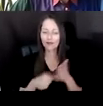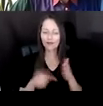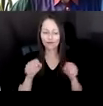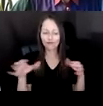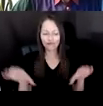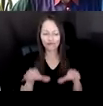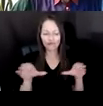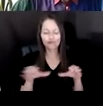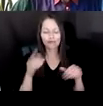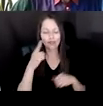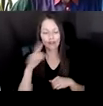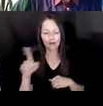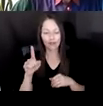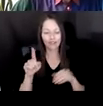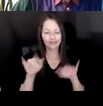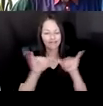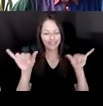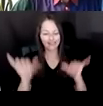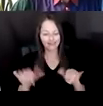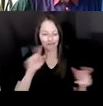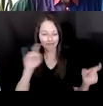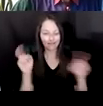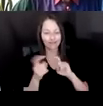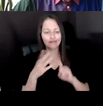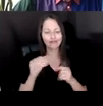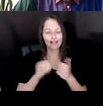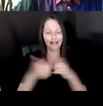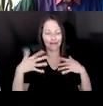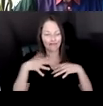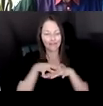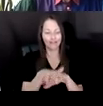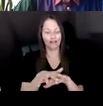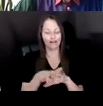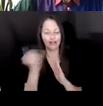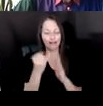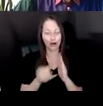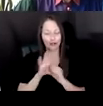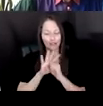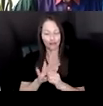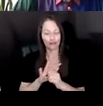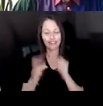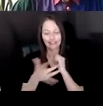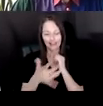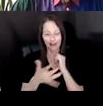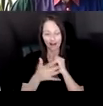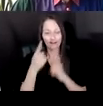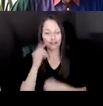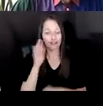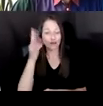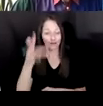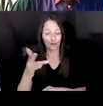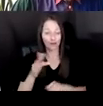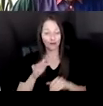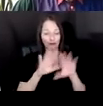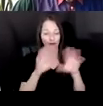WE CAN INTEGRATE ARTIST-DRIVEN TECHNOLOGIES WITHIN THIS FUTURE WORLD, WORLD BUILDING. SO REFIK ANADOL